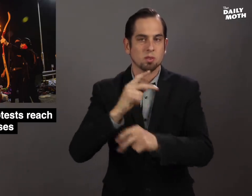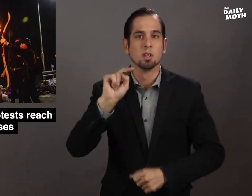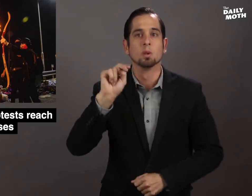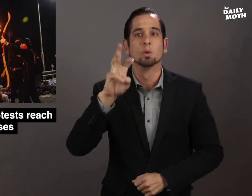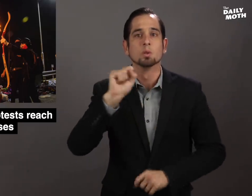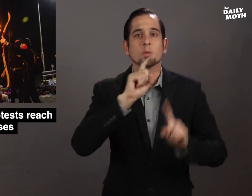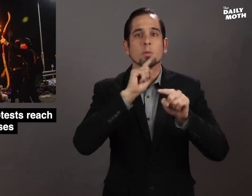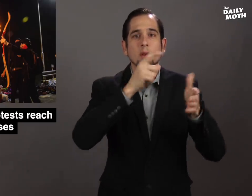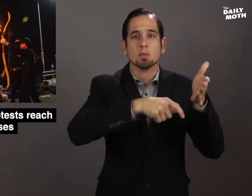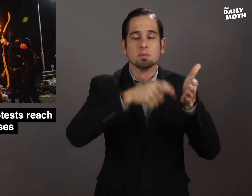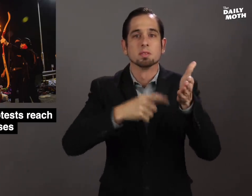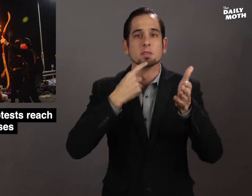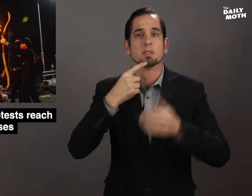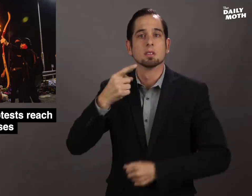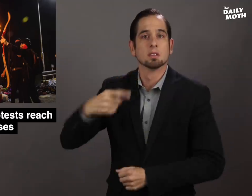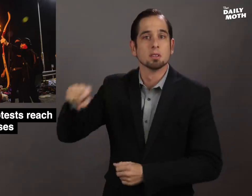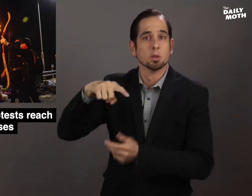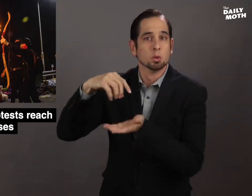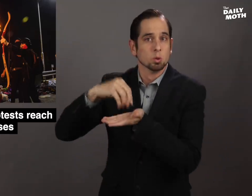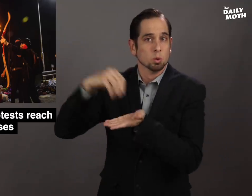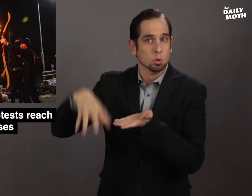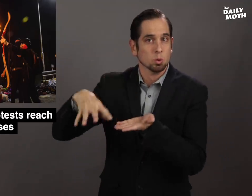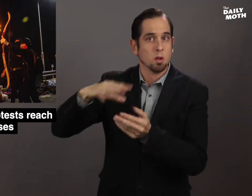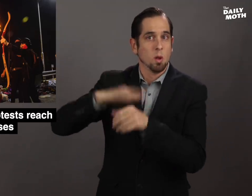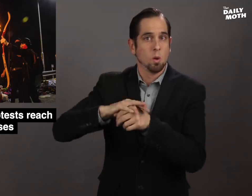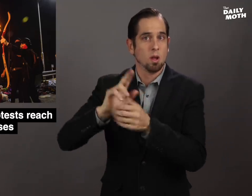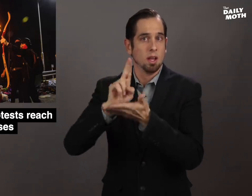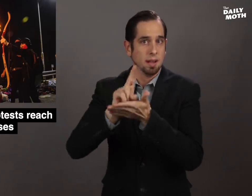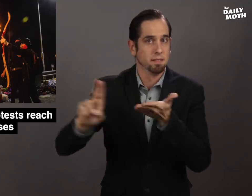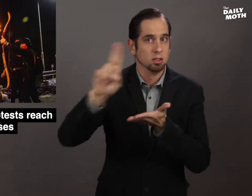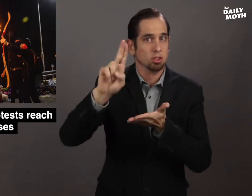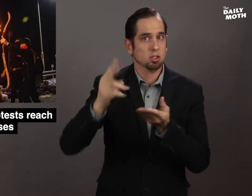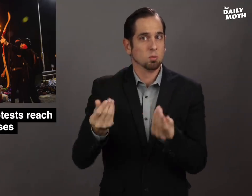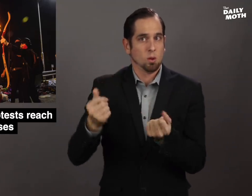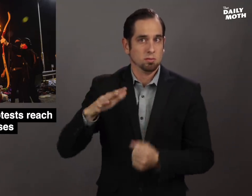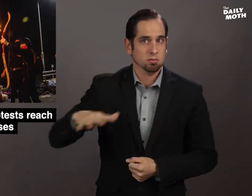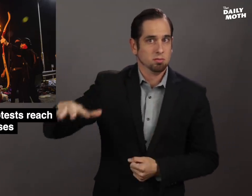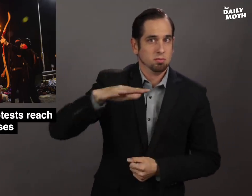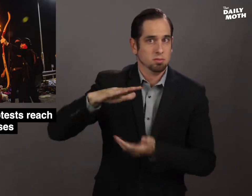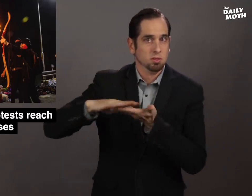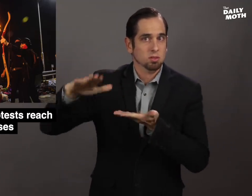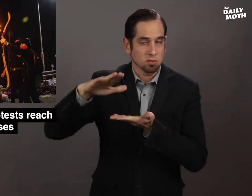News reports say that students on university grounds are